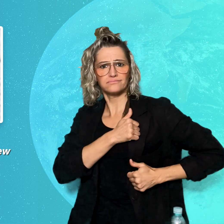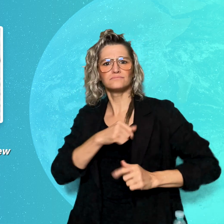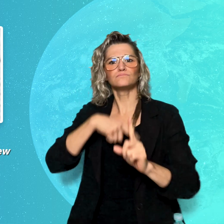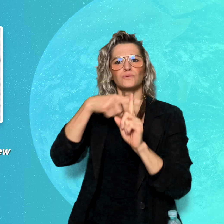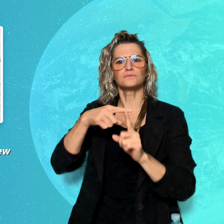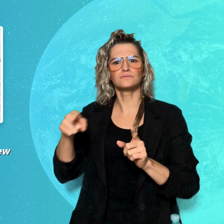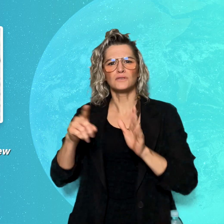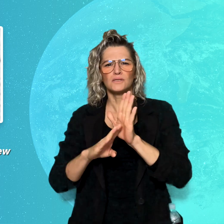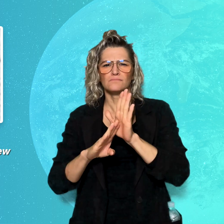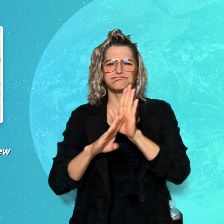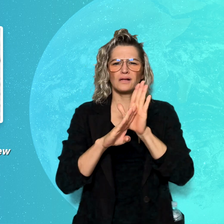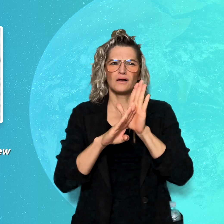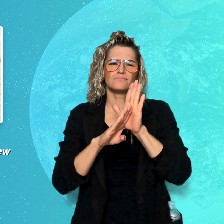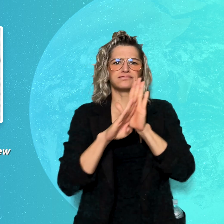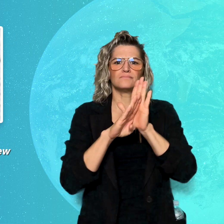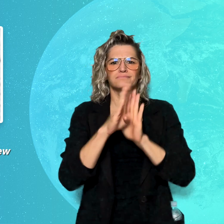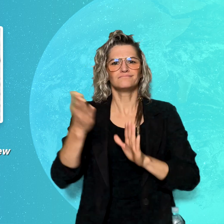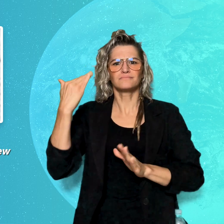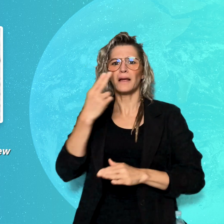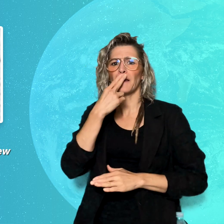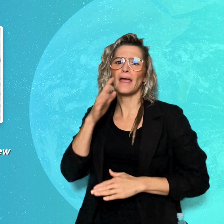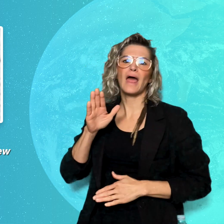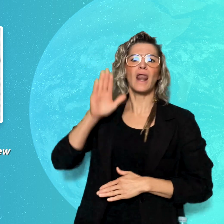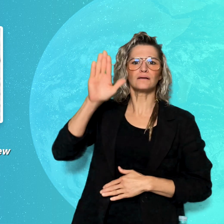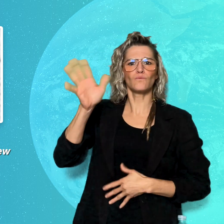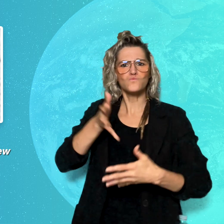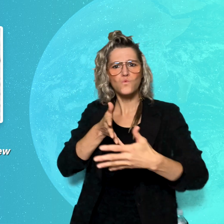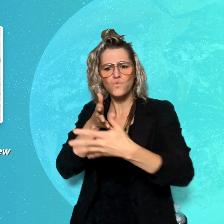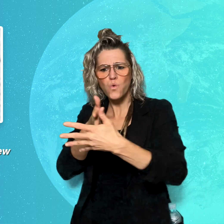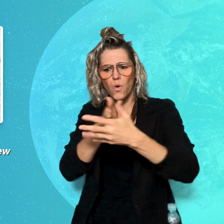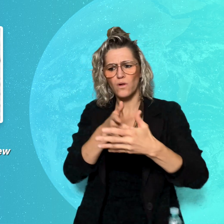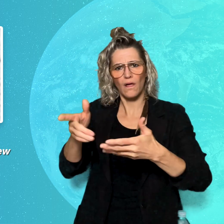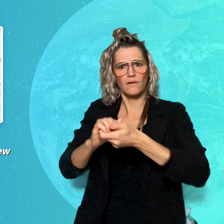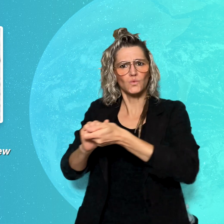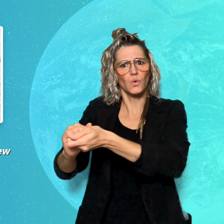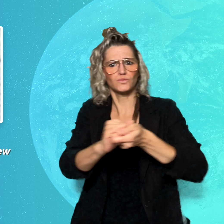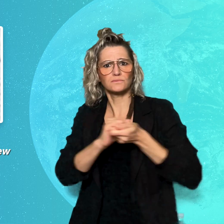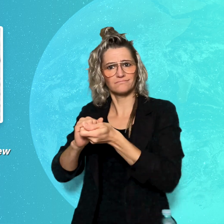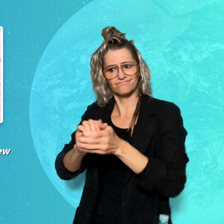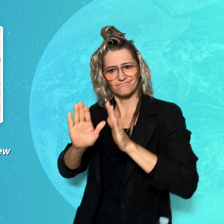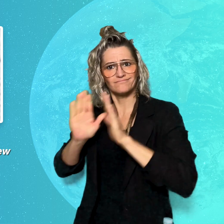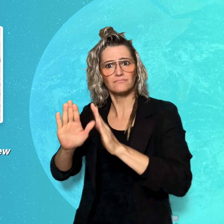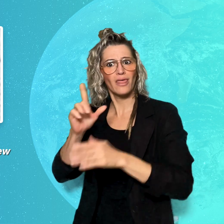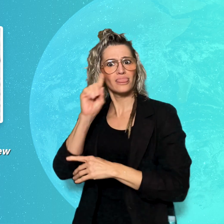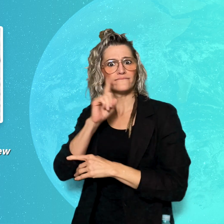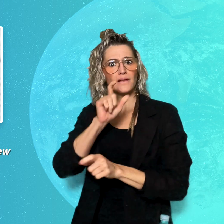organization for Deaf individuals, known as